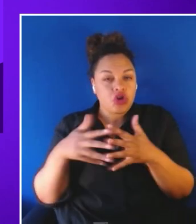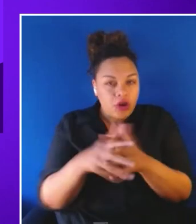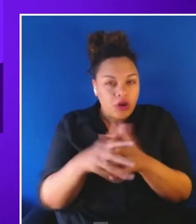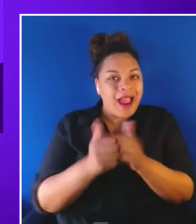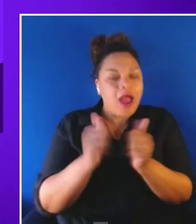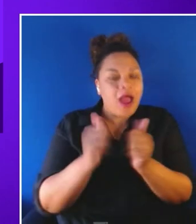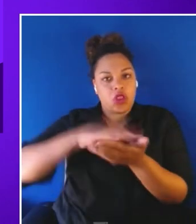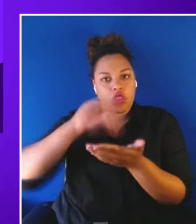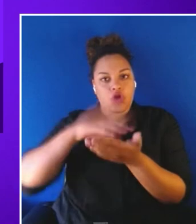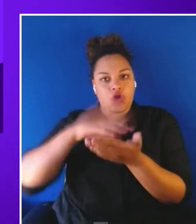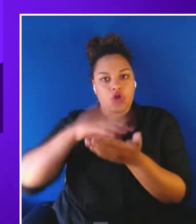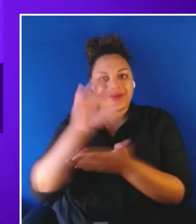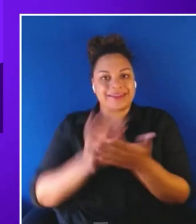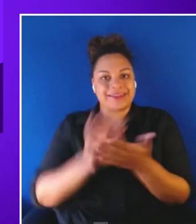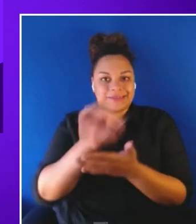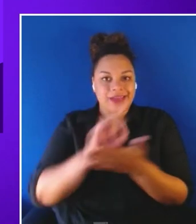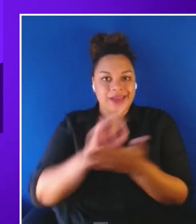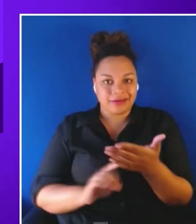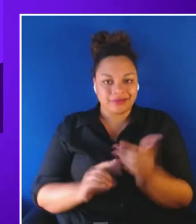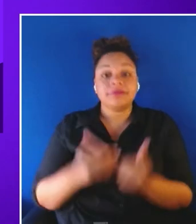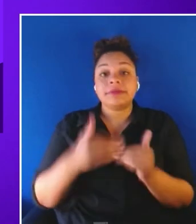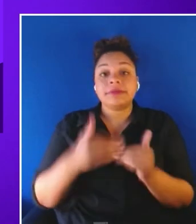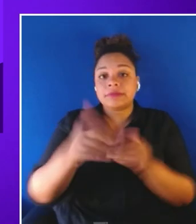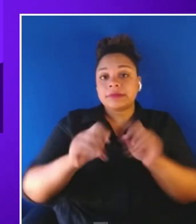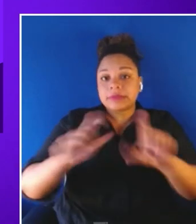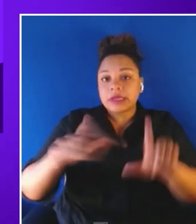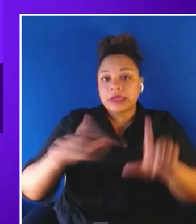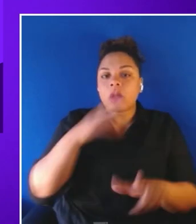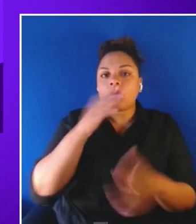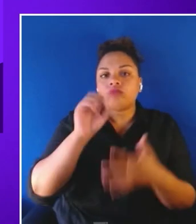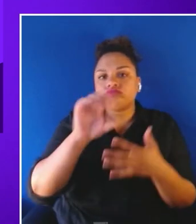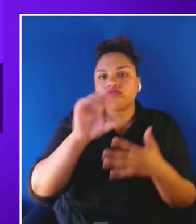I will talk a little bit more about those examples. But before doing that. I wanted